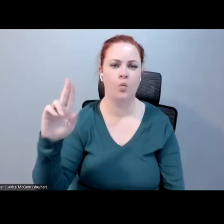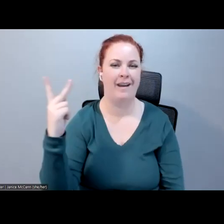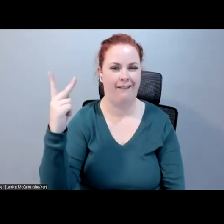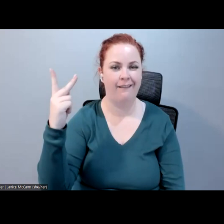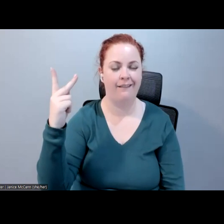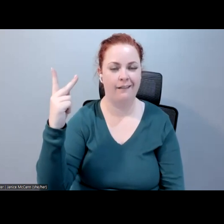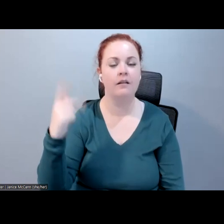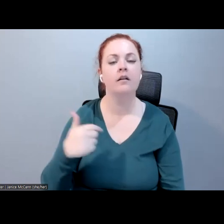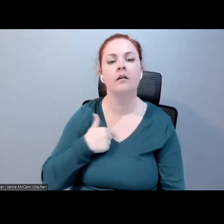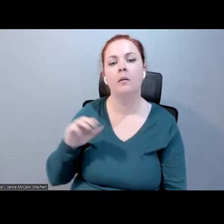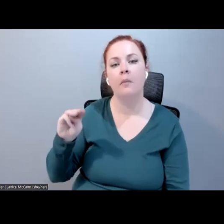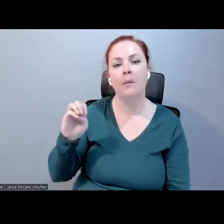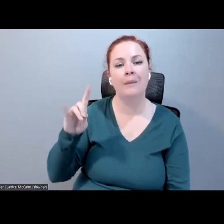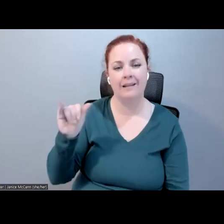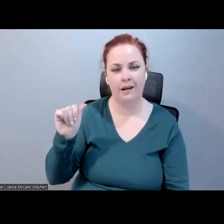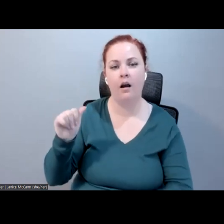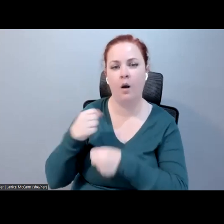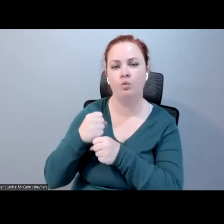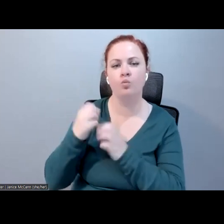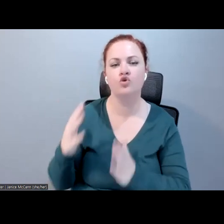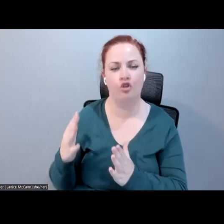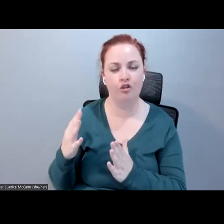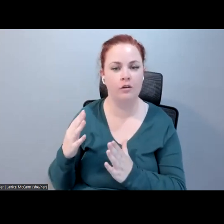producer, so for all our online content, and one of a team of